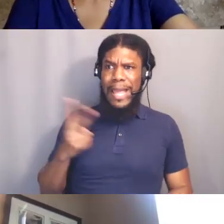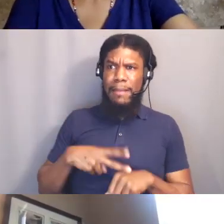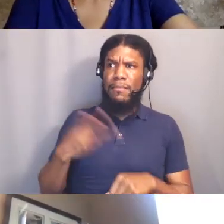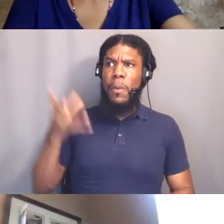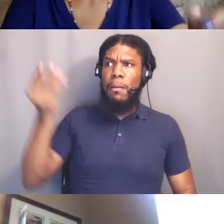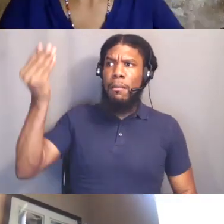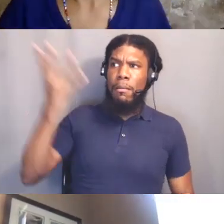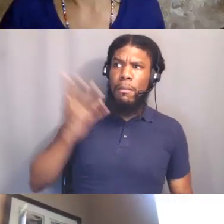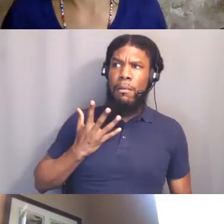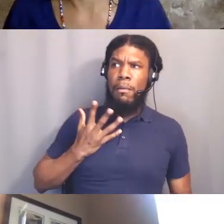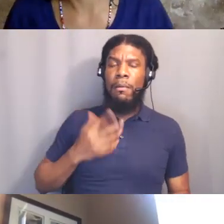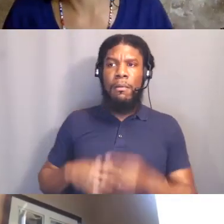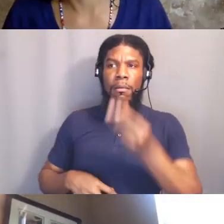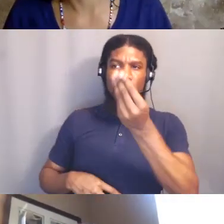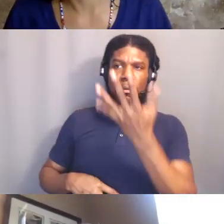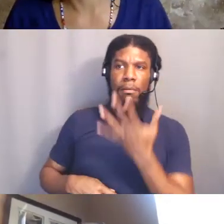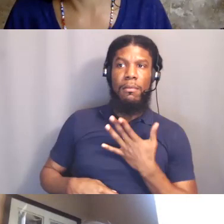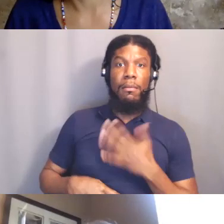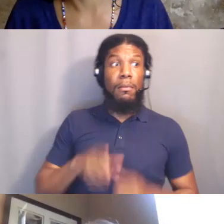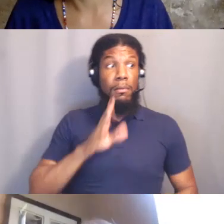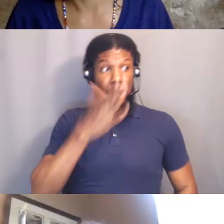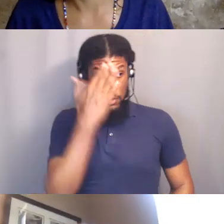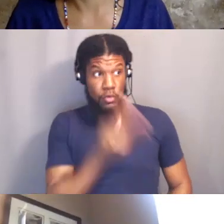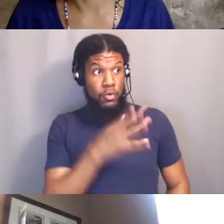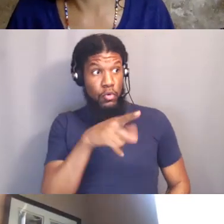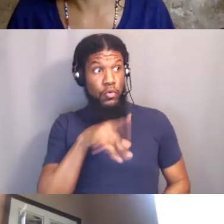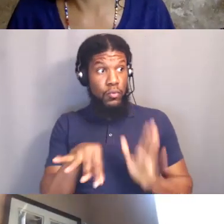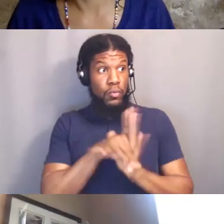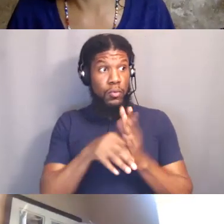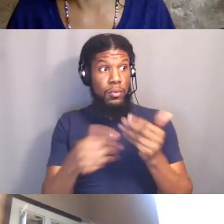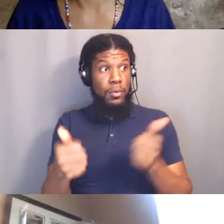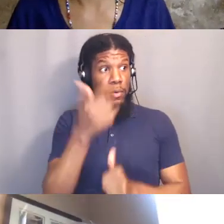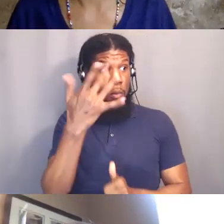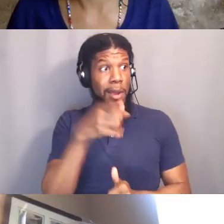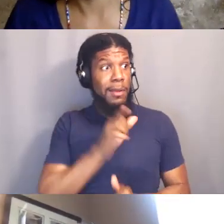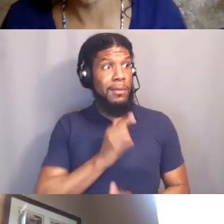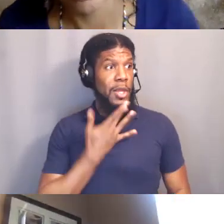the appointment was because of the color of my skin and my religion